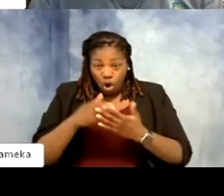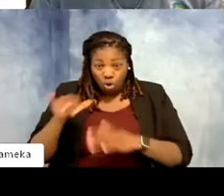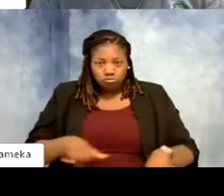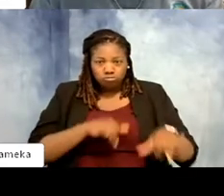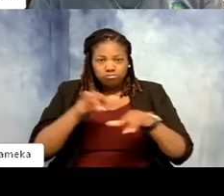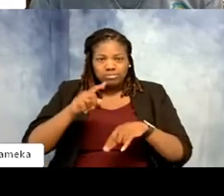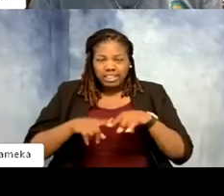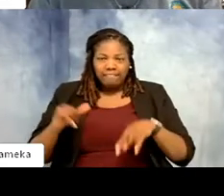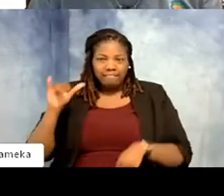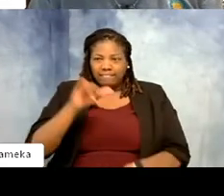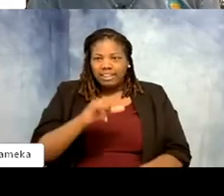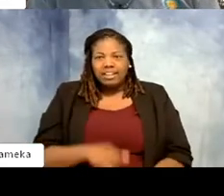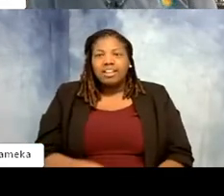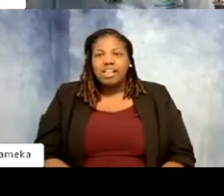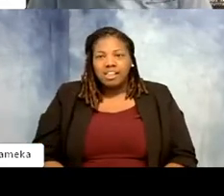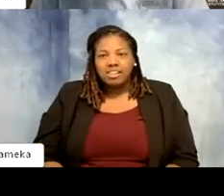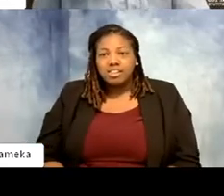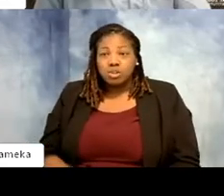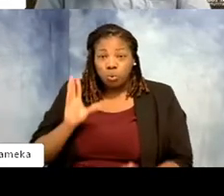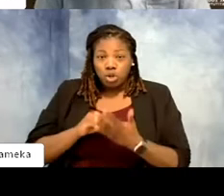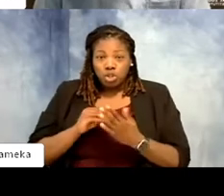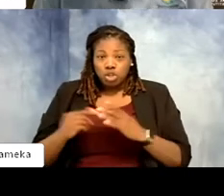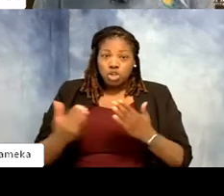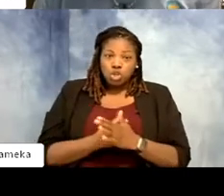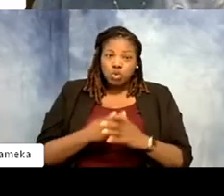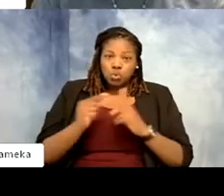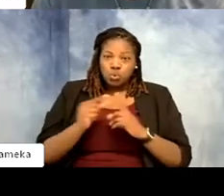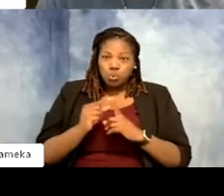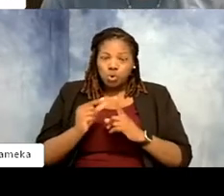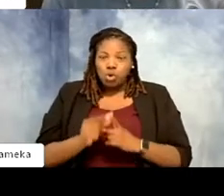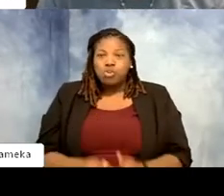Shellie: Wow, I think we all learned a new vocabulary word. Do you have a favorite ratite that you've